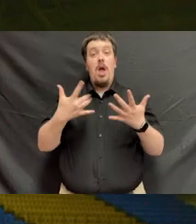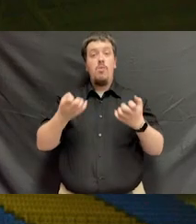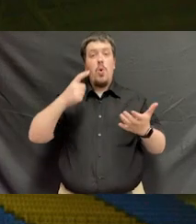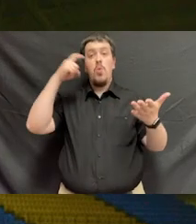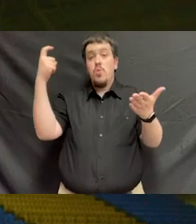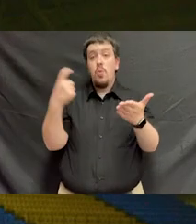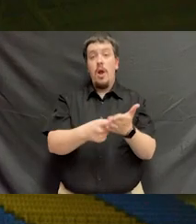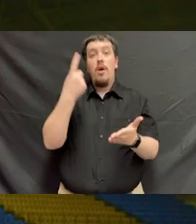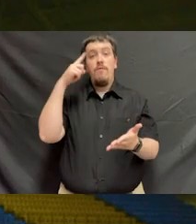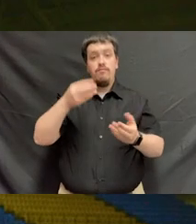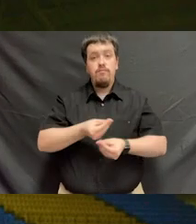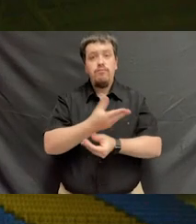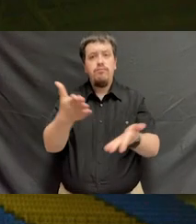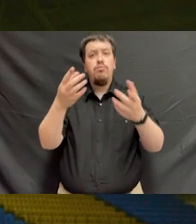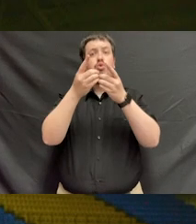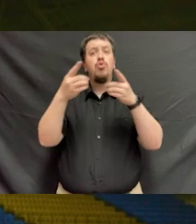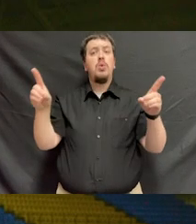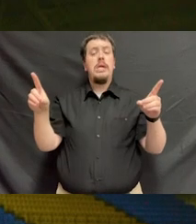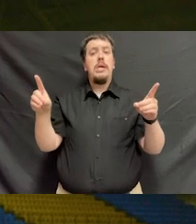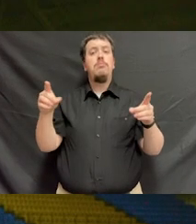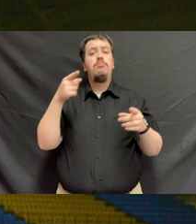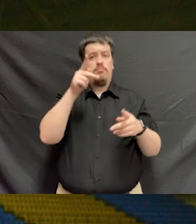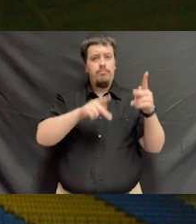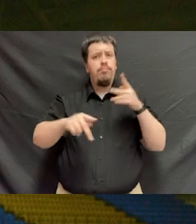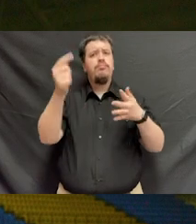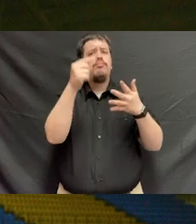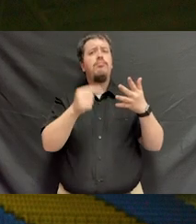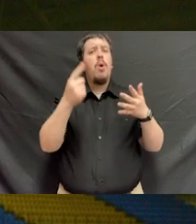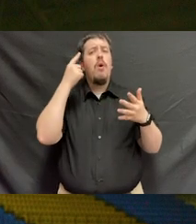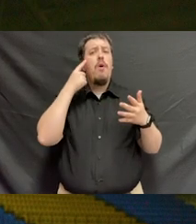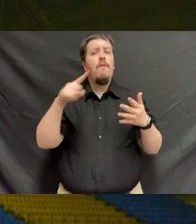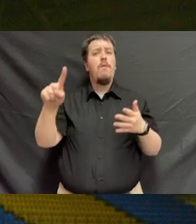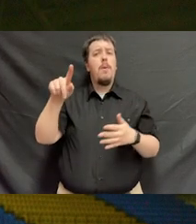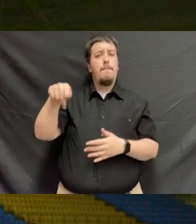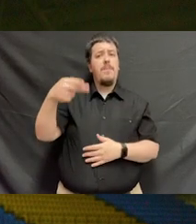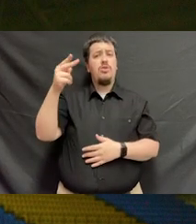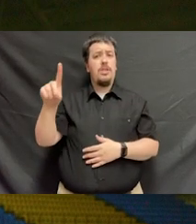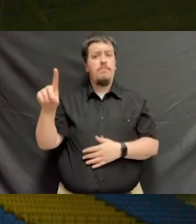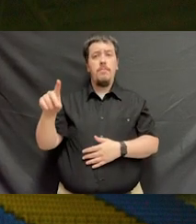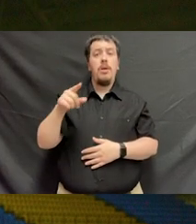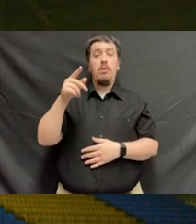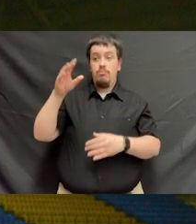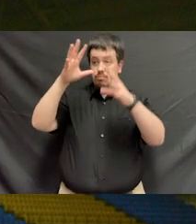At this time, I want to recognize for the conferring of the degree the candidates for the doctoral degree.